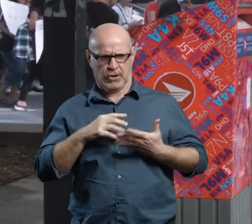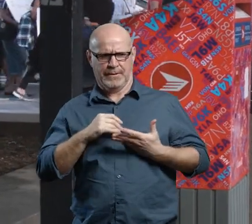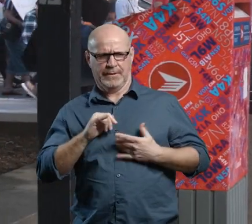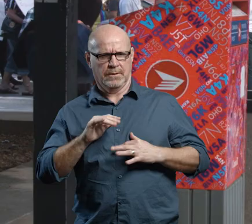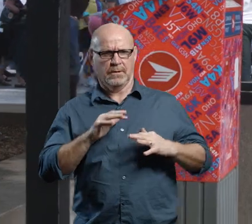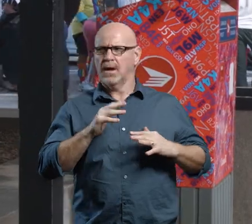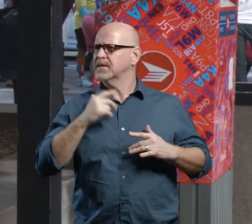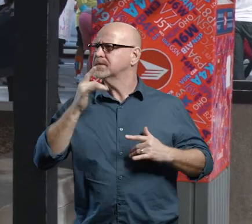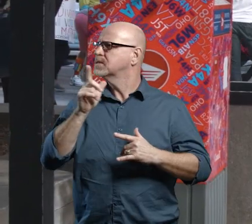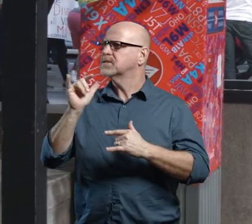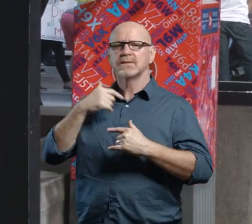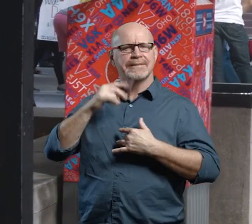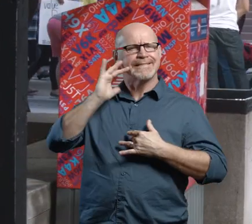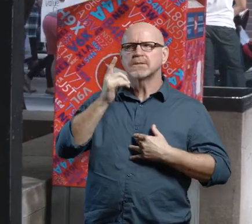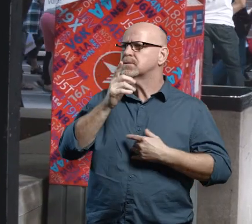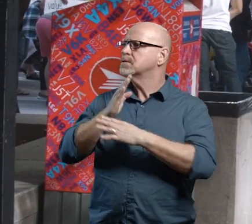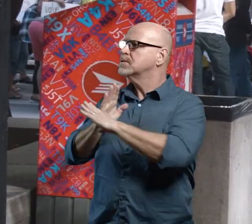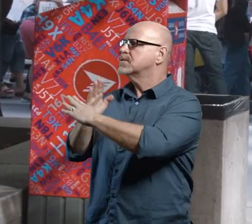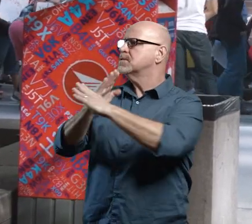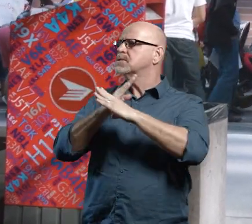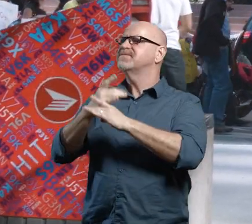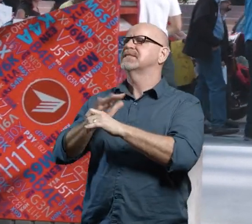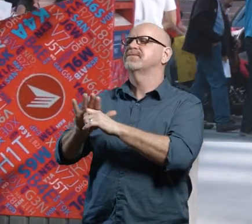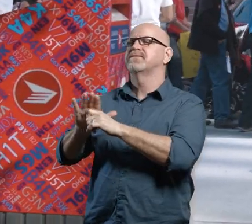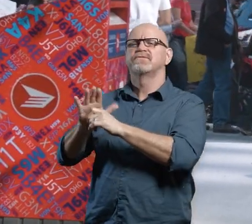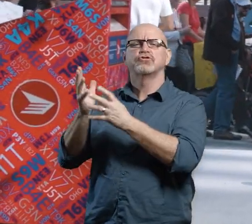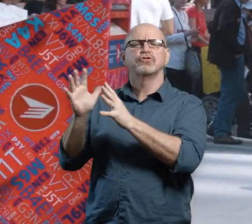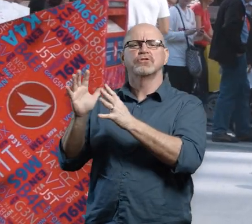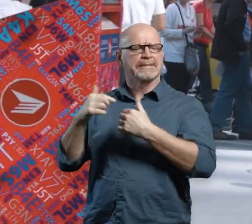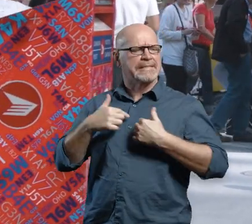facing and I just thought, "What can I do?" These people, they're the experts, I don't know, I don't know what I'm doing.